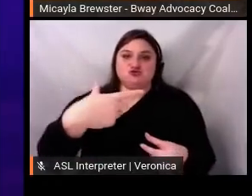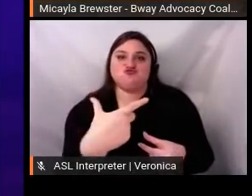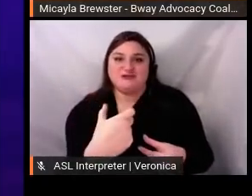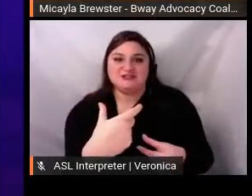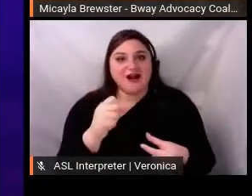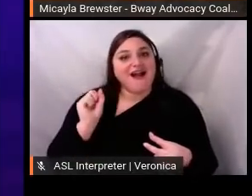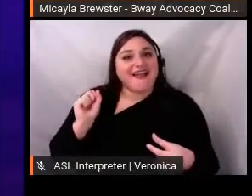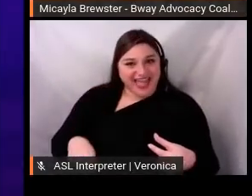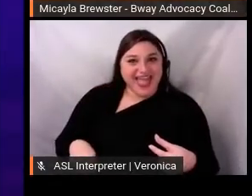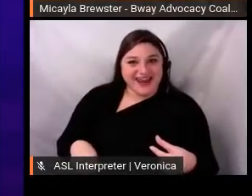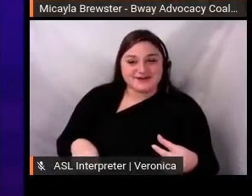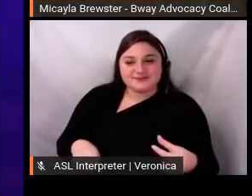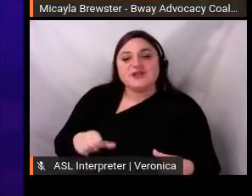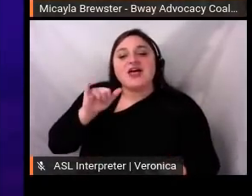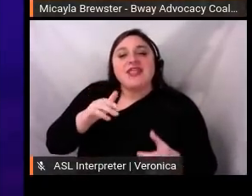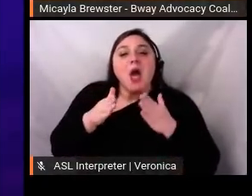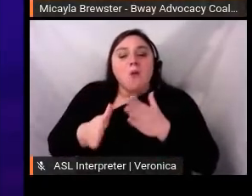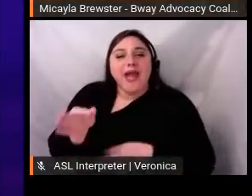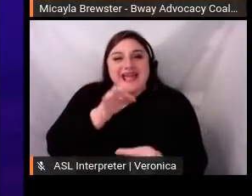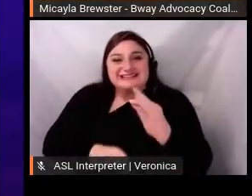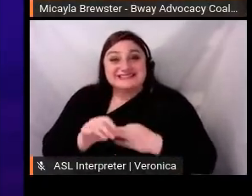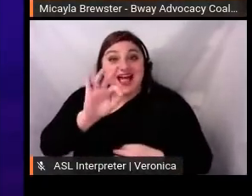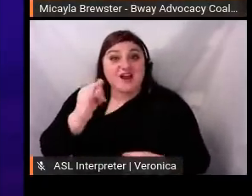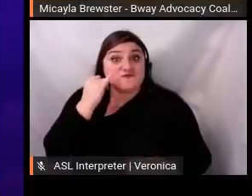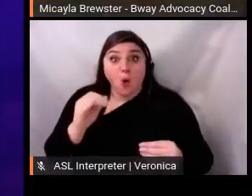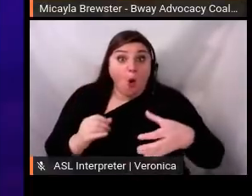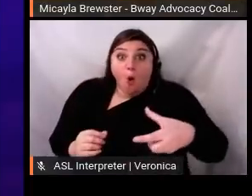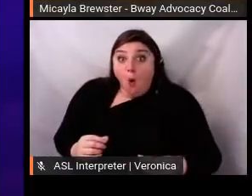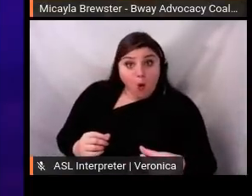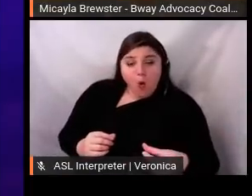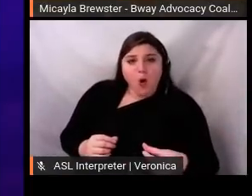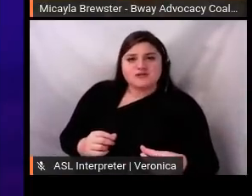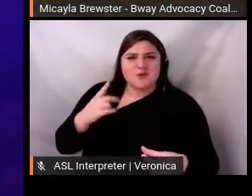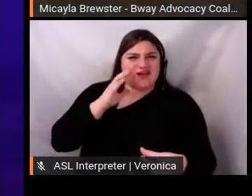story, and it's not convoluted with all that other stuff on top of it.